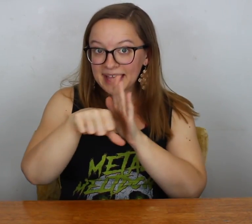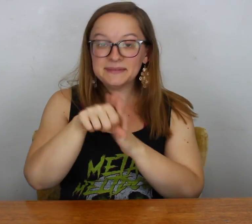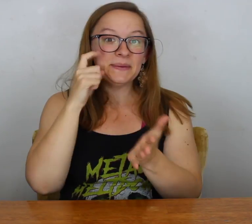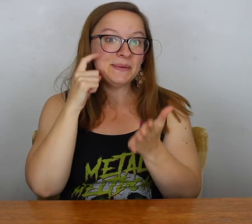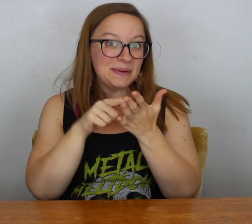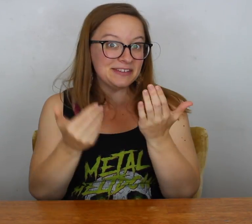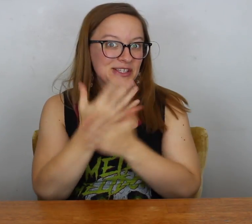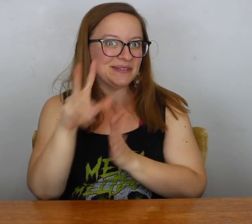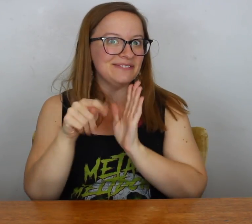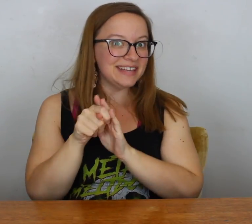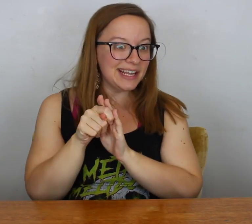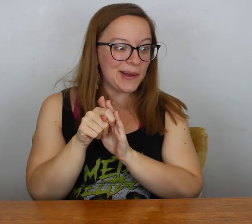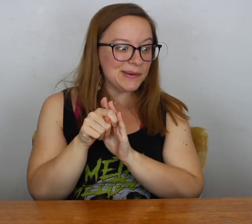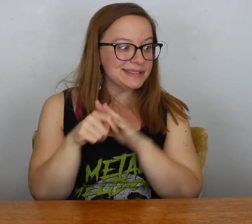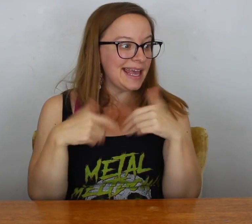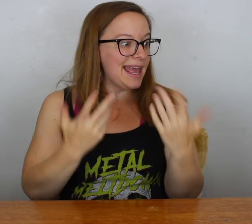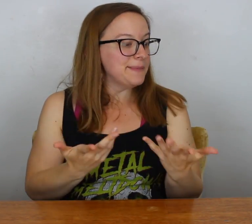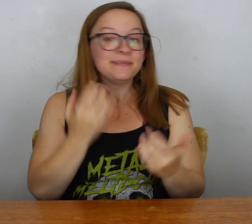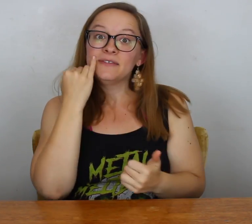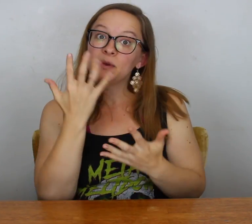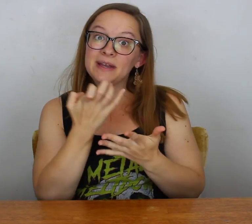Press the notification bell to get notified for new videos.